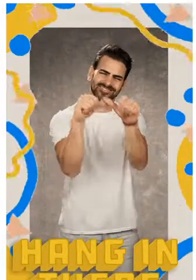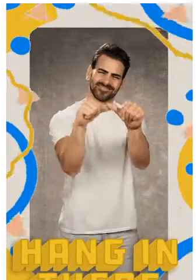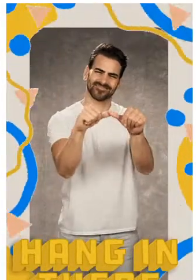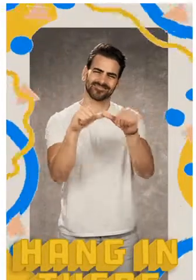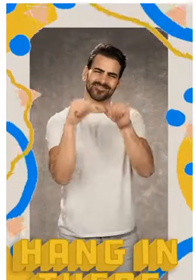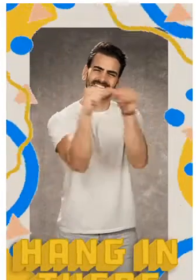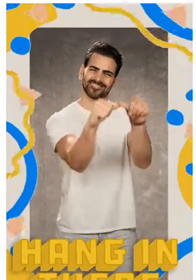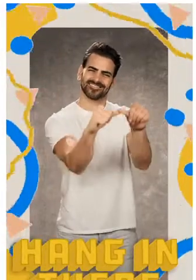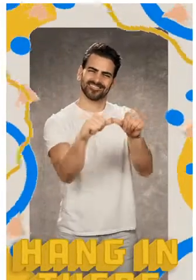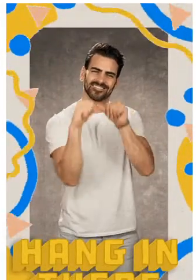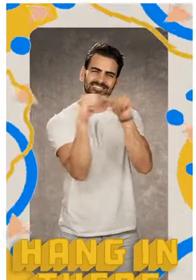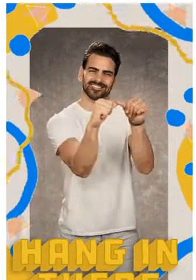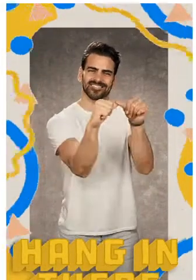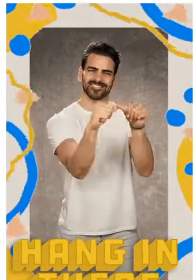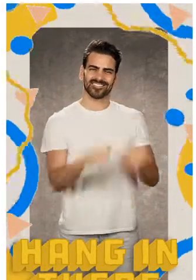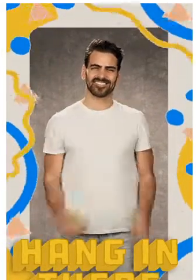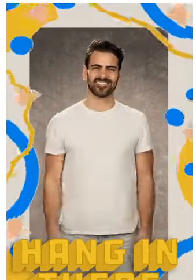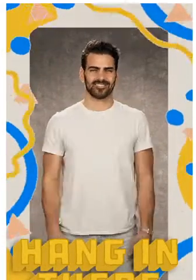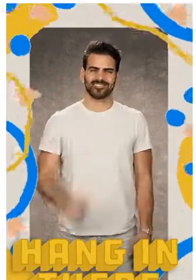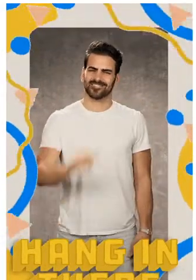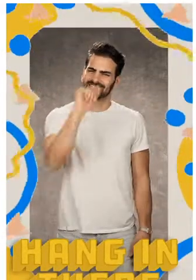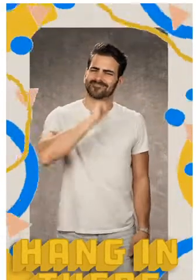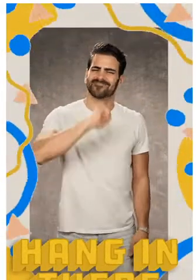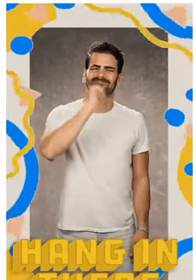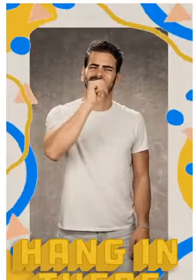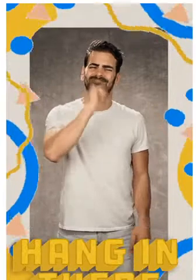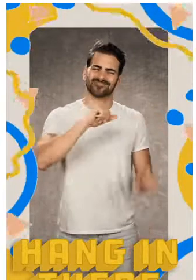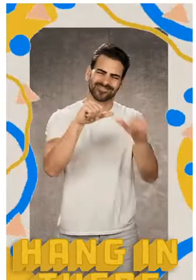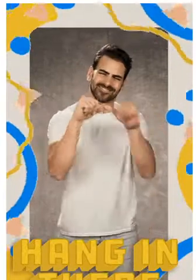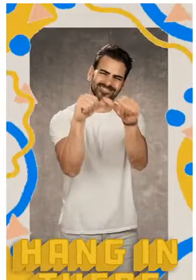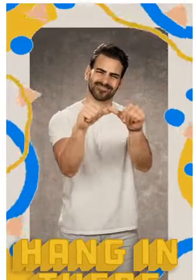a few ideas about sign languages, which are after all, languages that we could